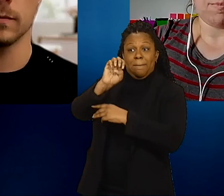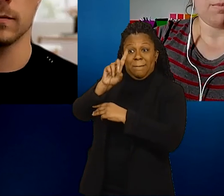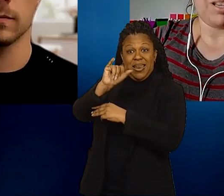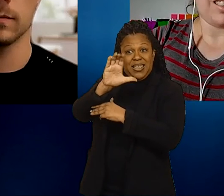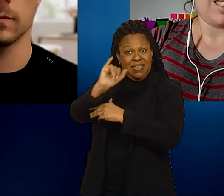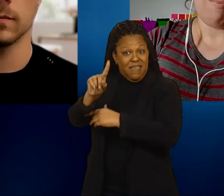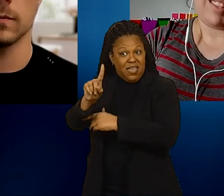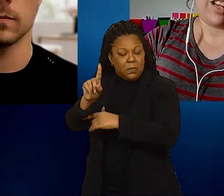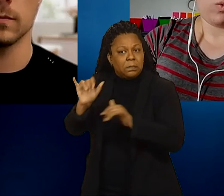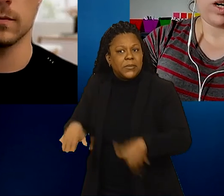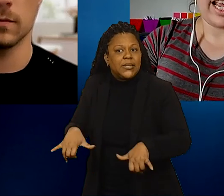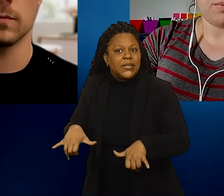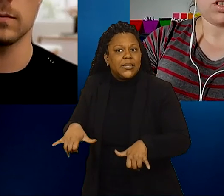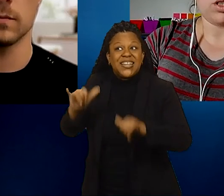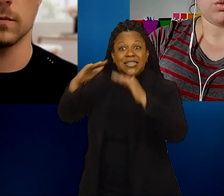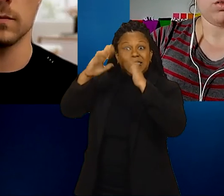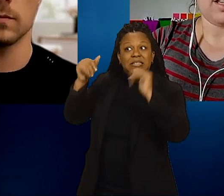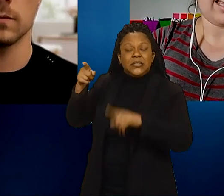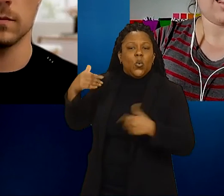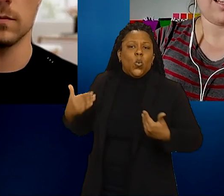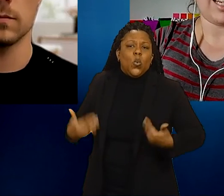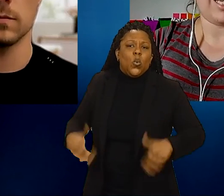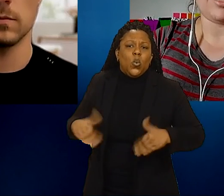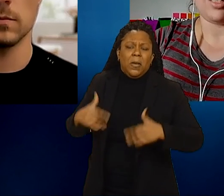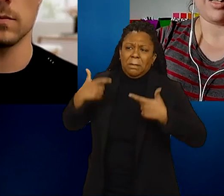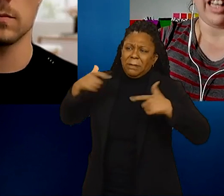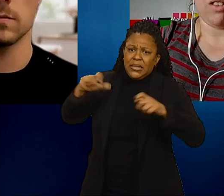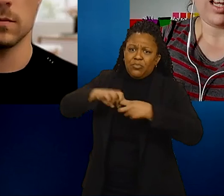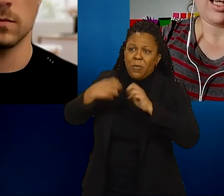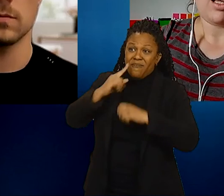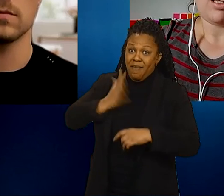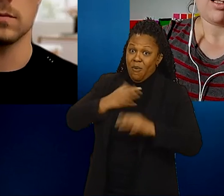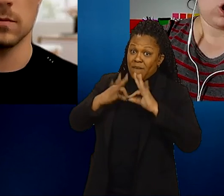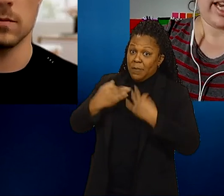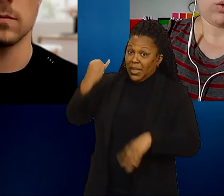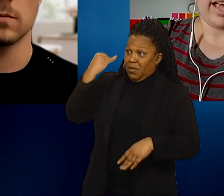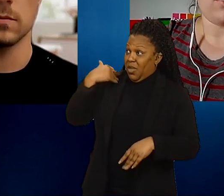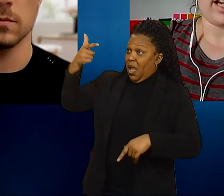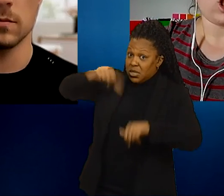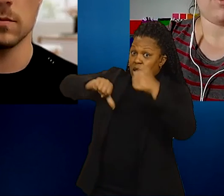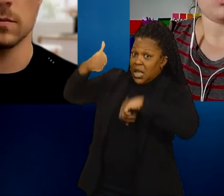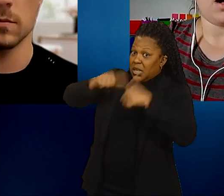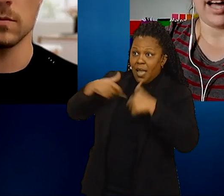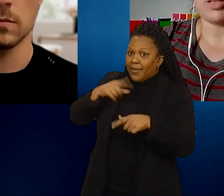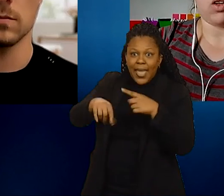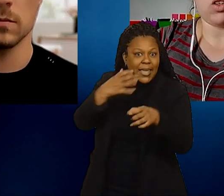because if we're not able to get the things that he needs to live the child will have to actually live in to a hospital